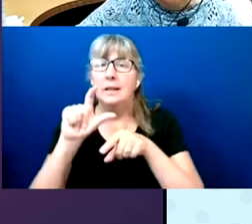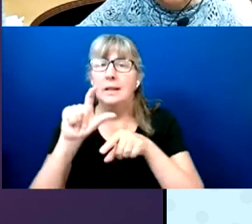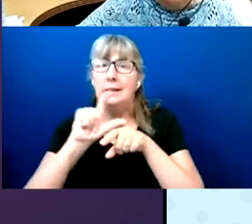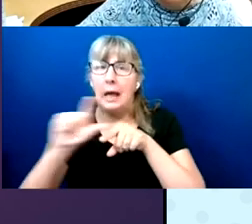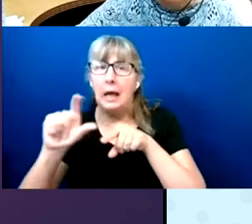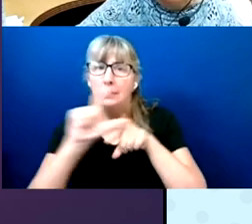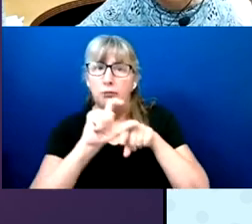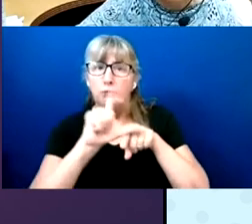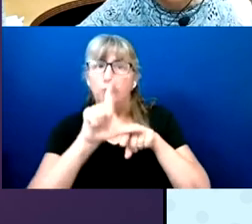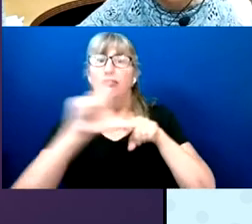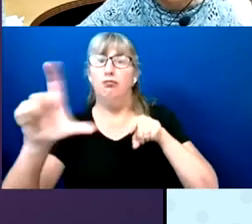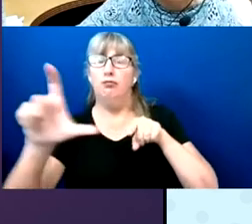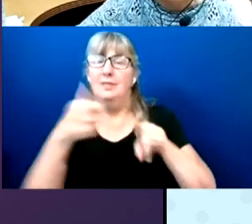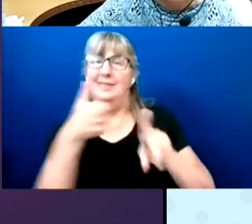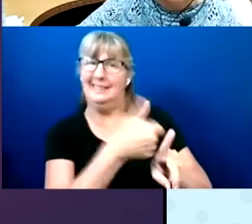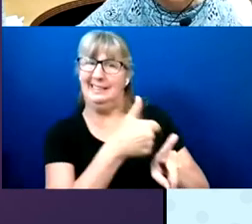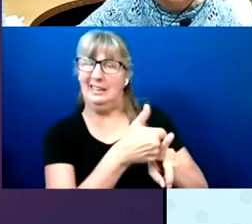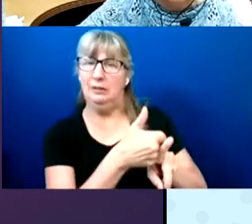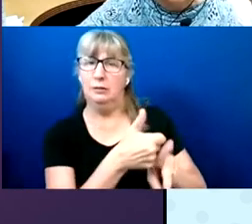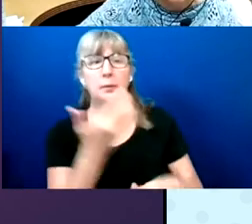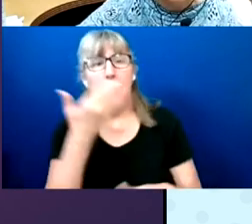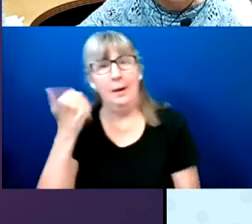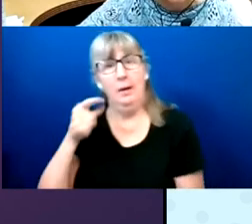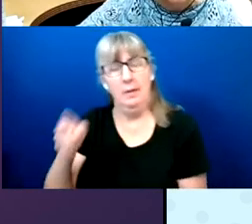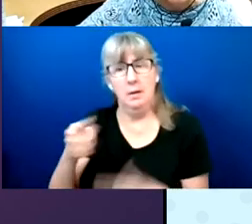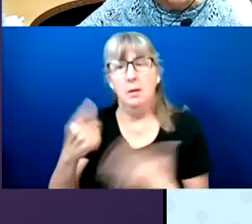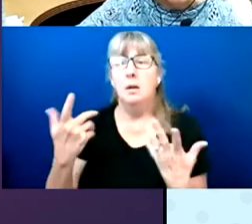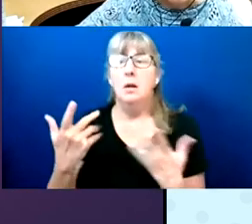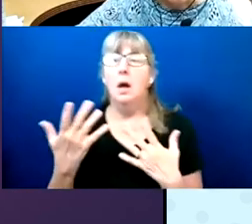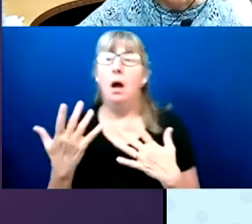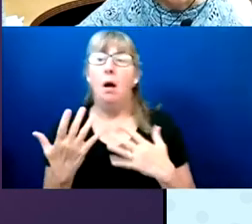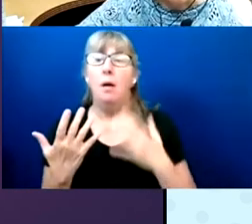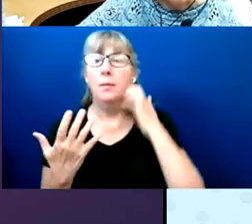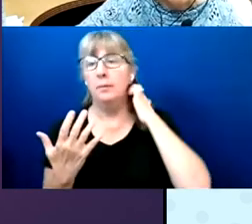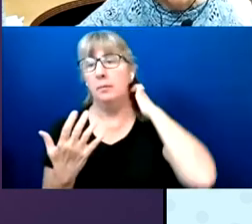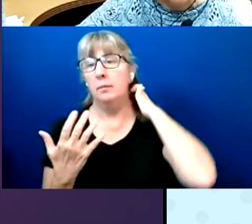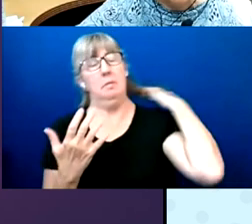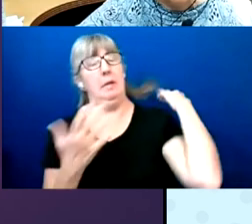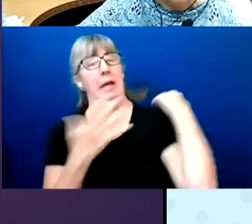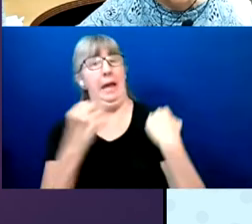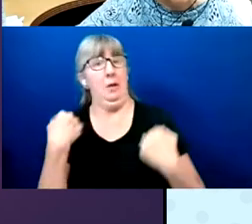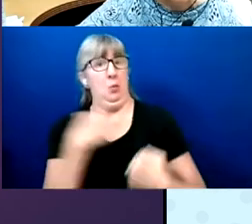Also, we've seen some evidence over the last few election cycles of blind voters just really